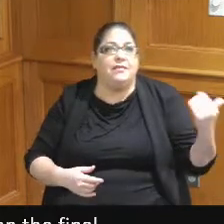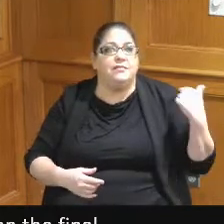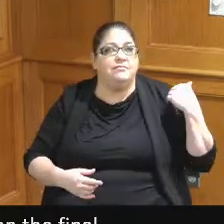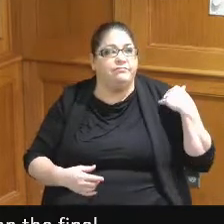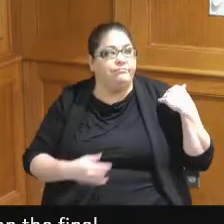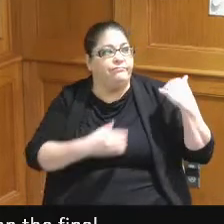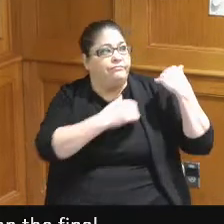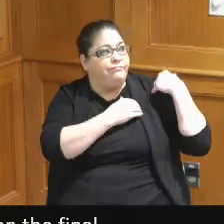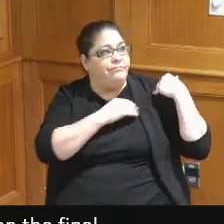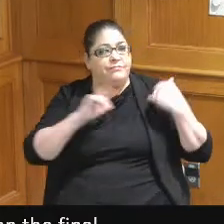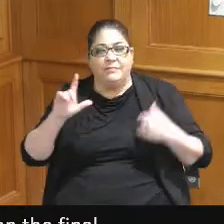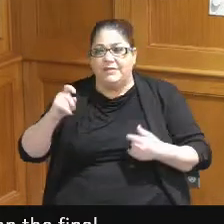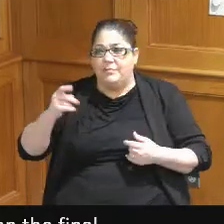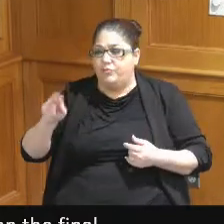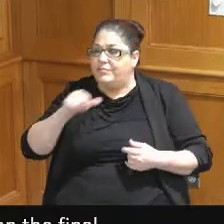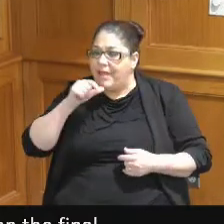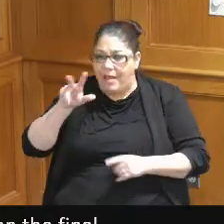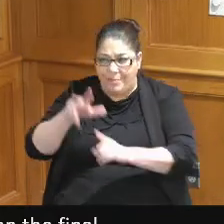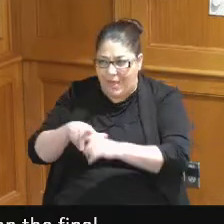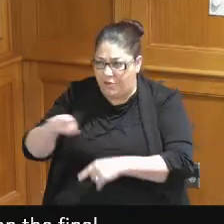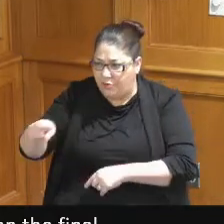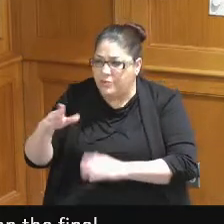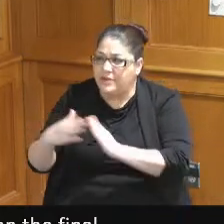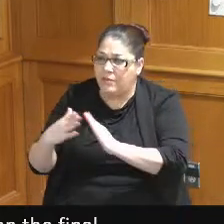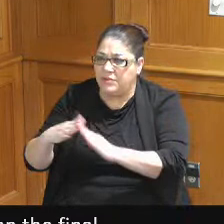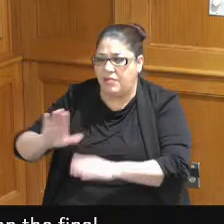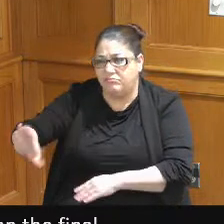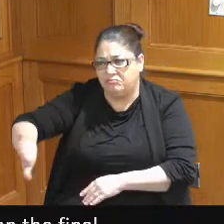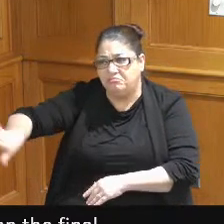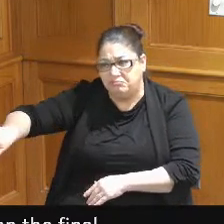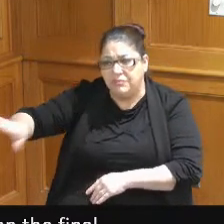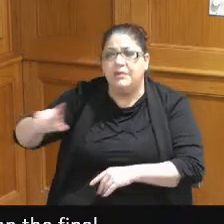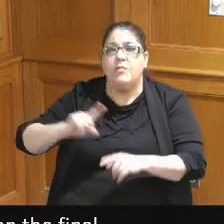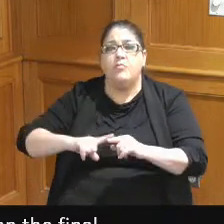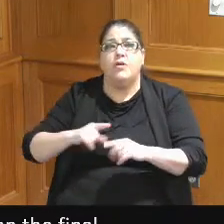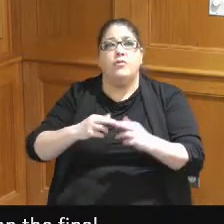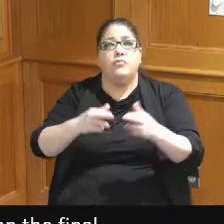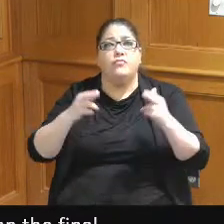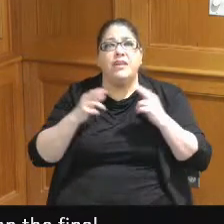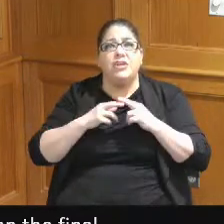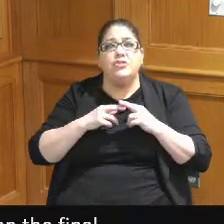Mr Libra doesn't apply to you because you're downtown but we got a regional safety complex